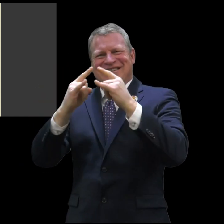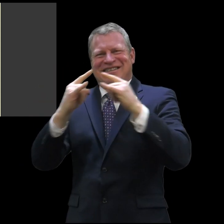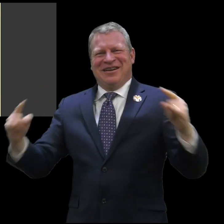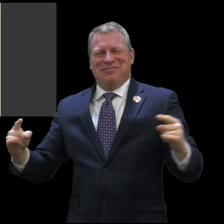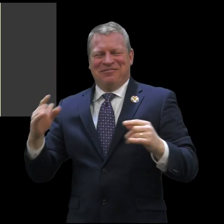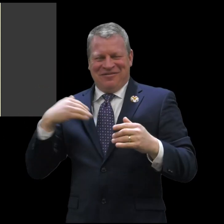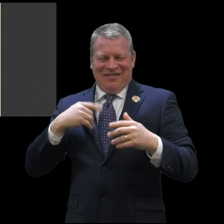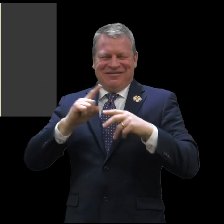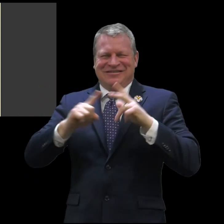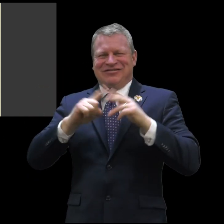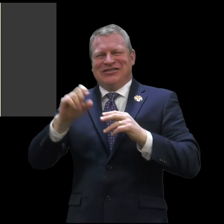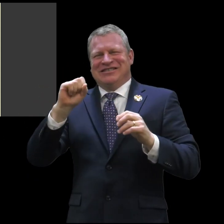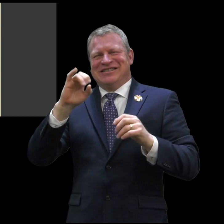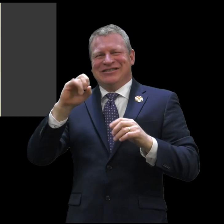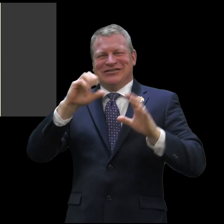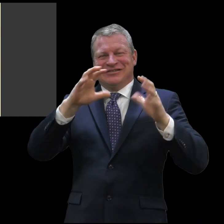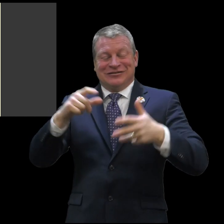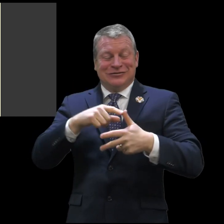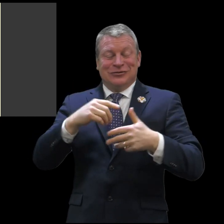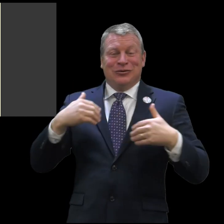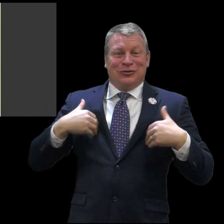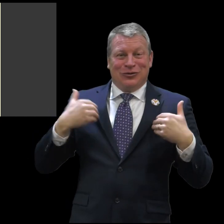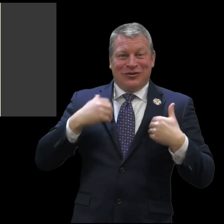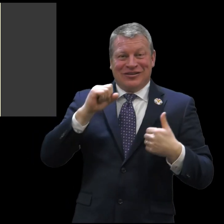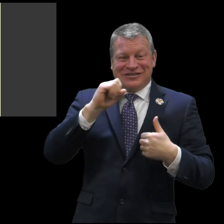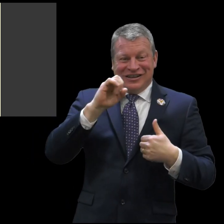hosting Isola Bella Summer Camp. We'll have